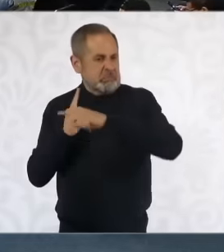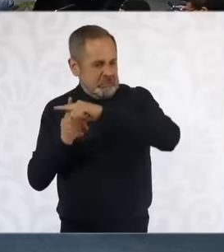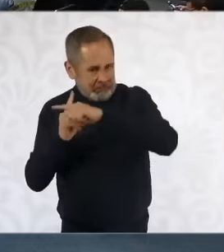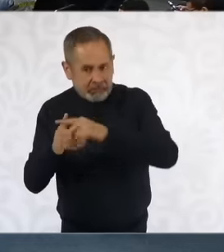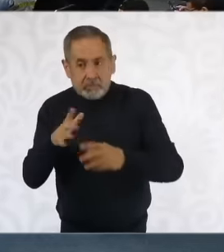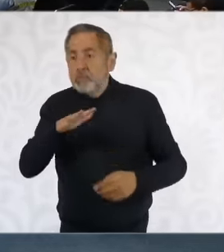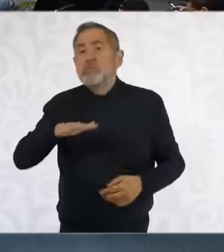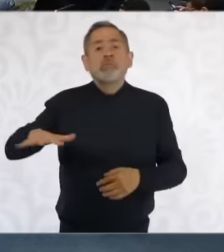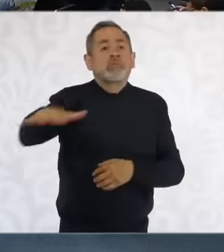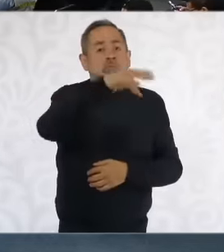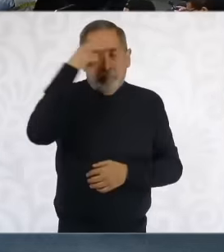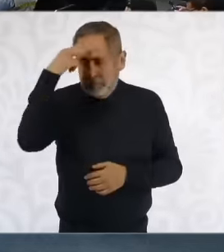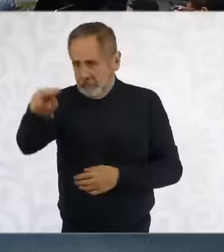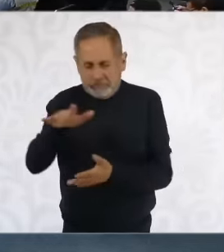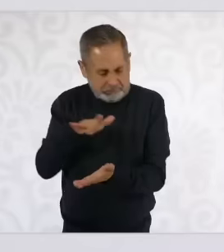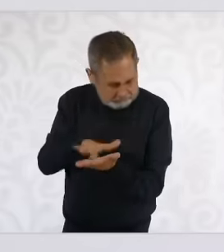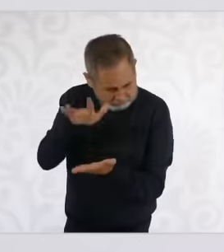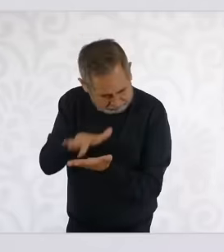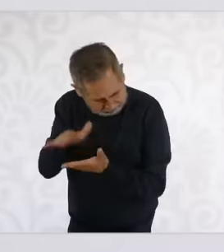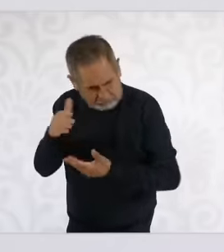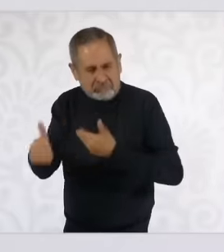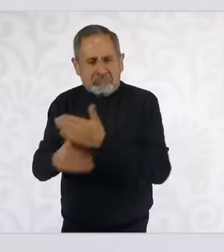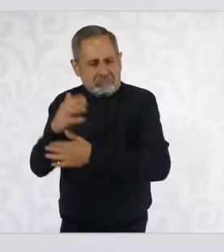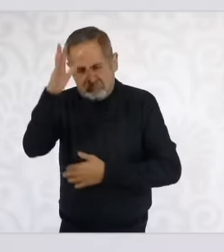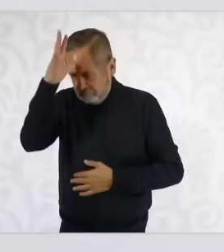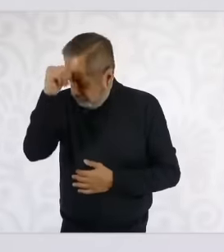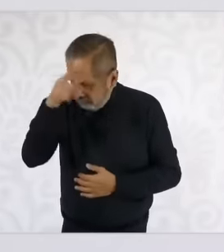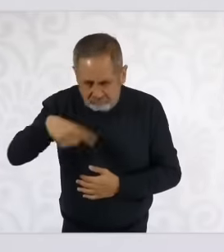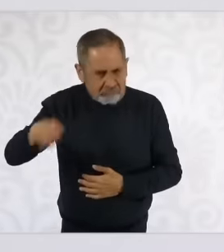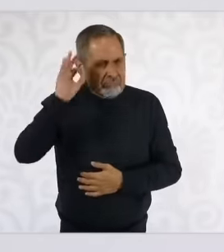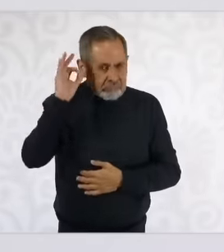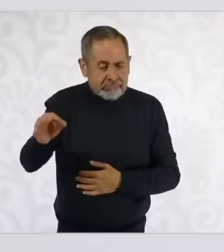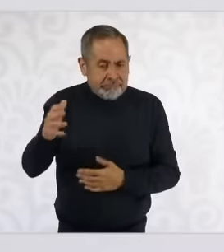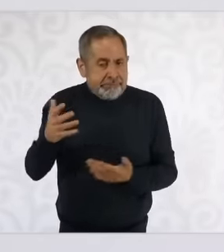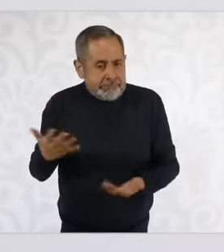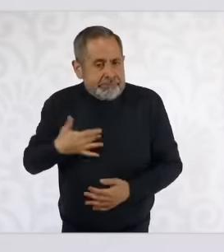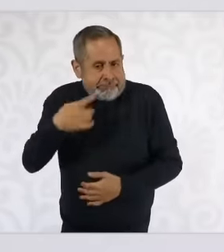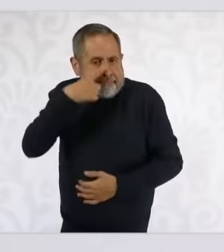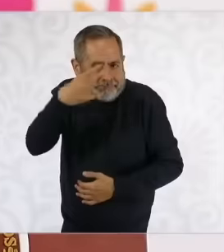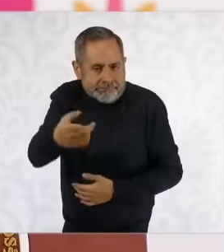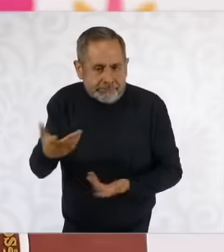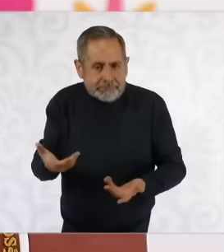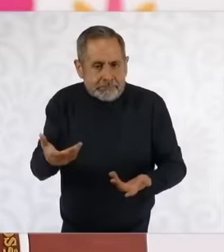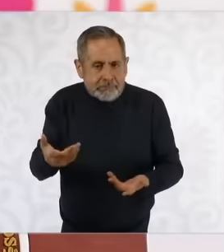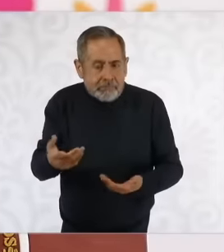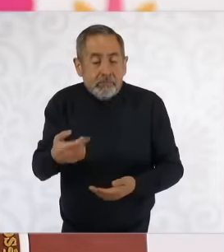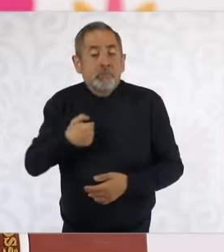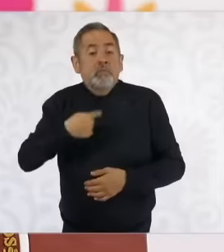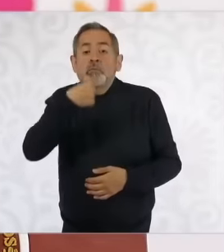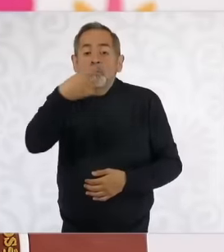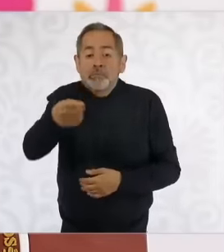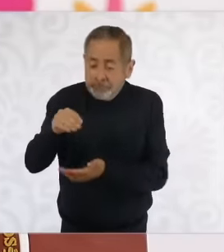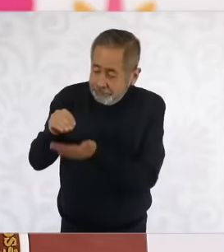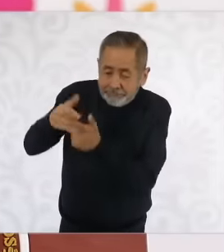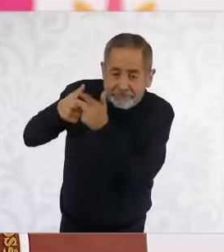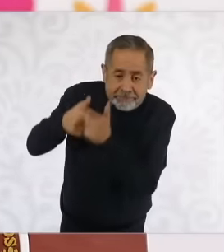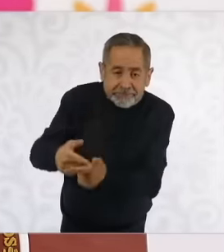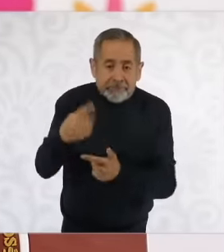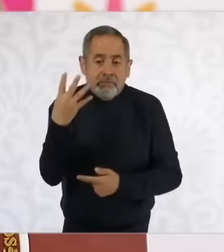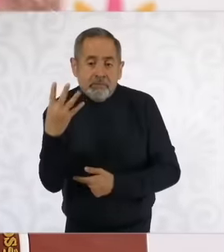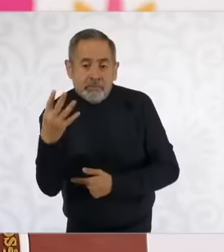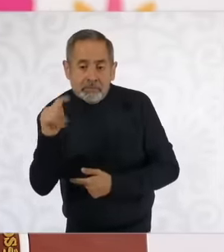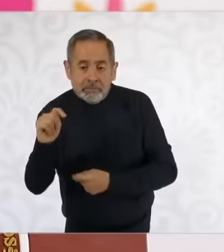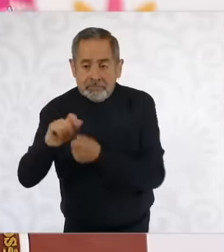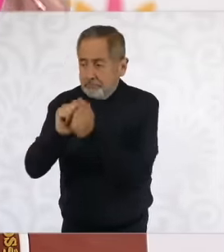mostly support, I said the fourth transformation will continue and it is time for women